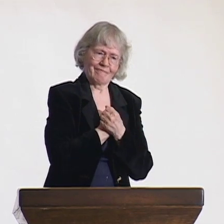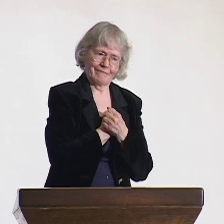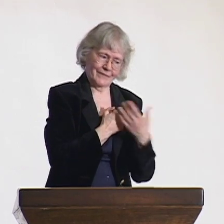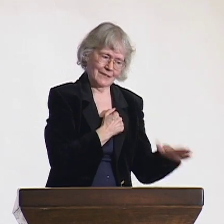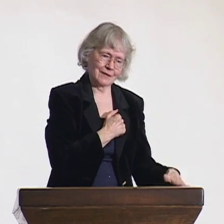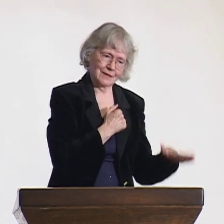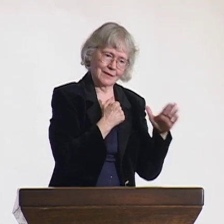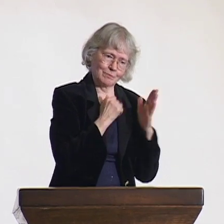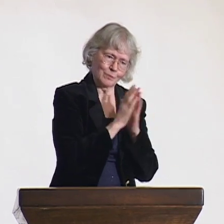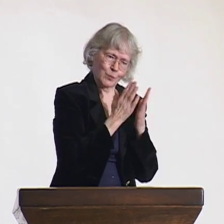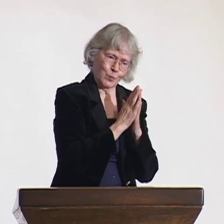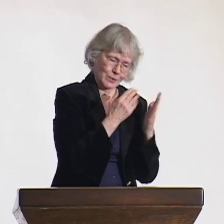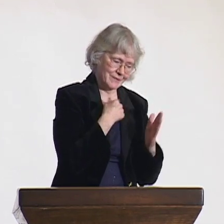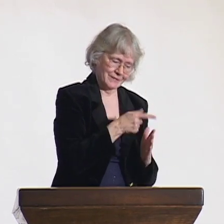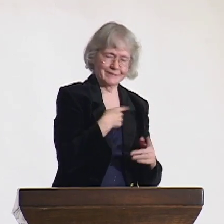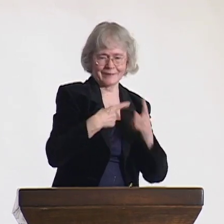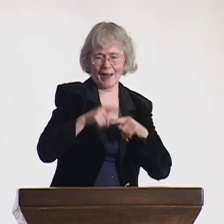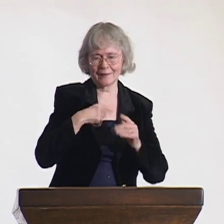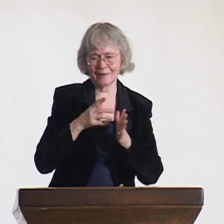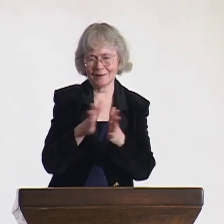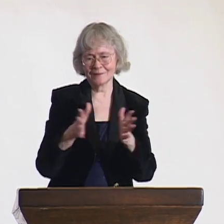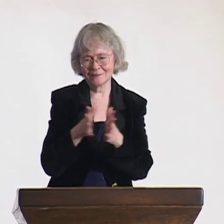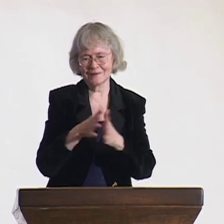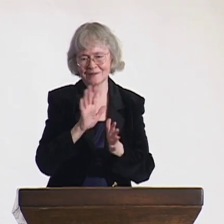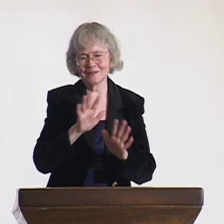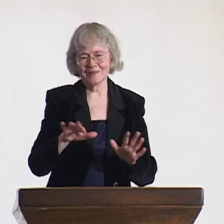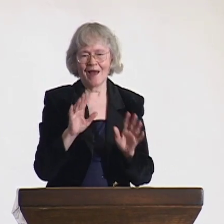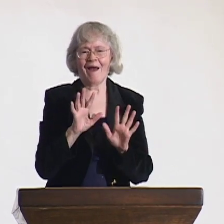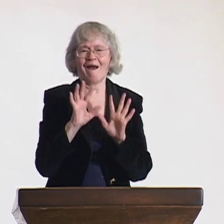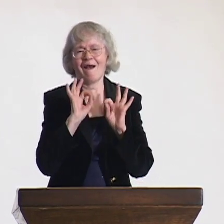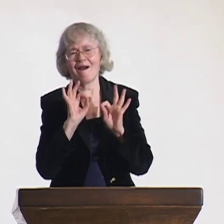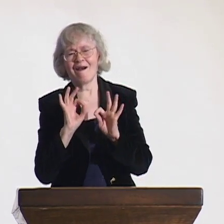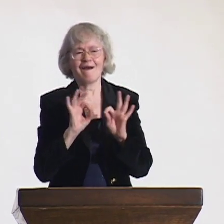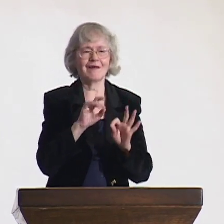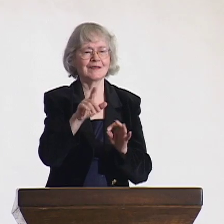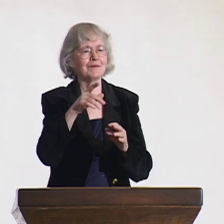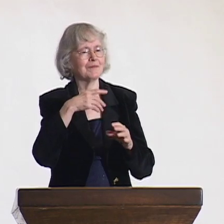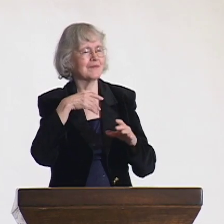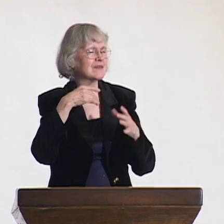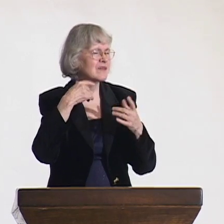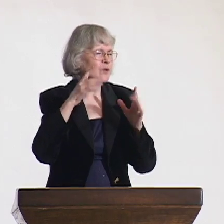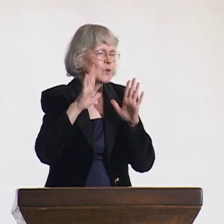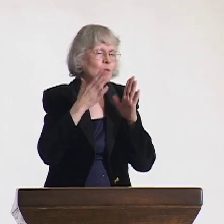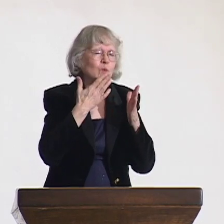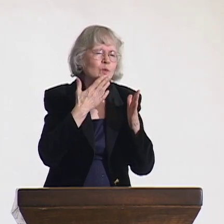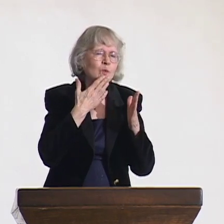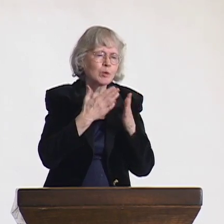I loved reading books, and telling stories to children was important for bilingual education.